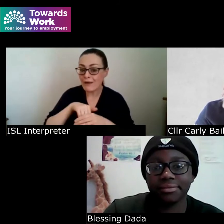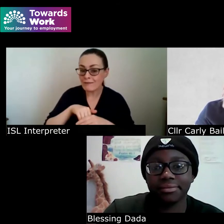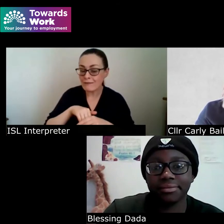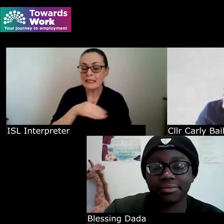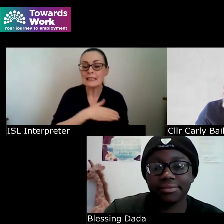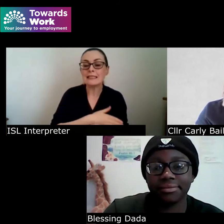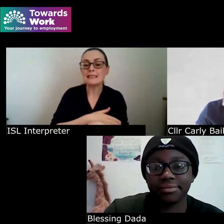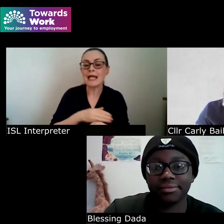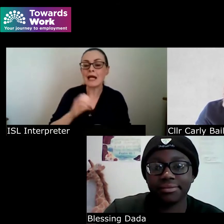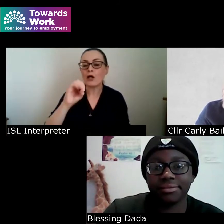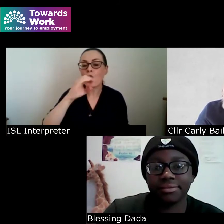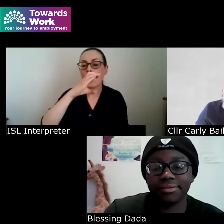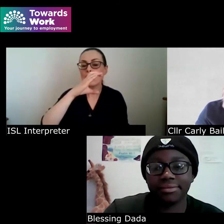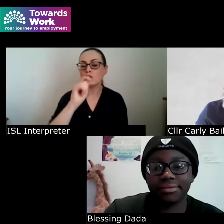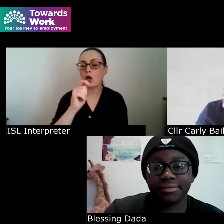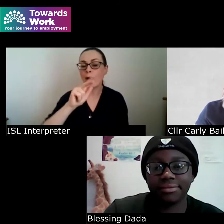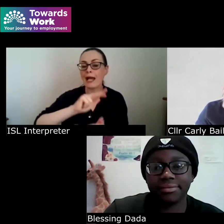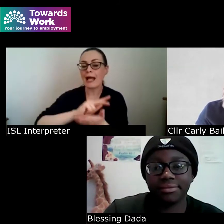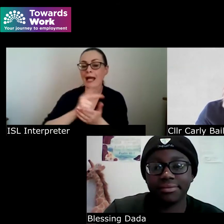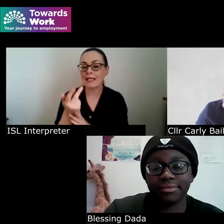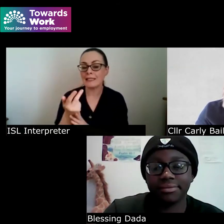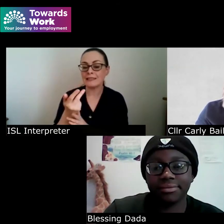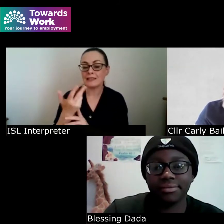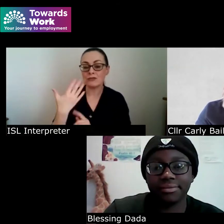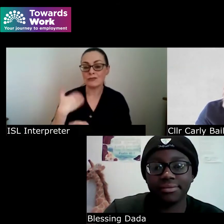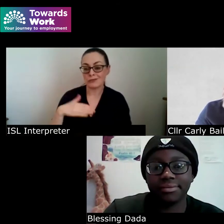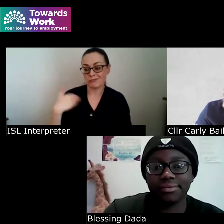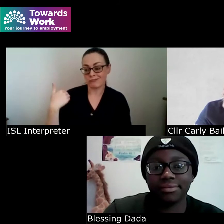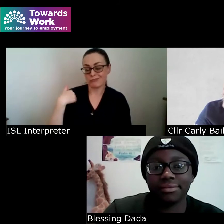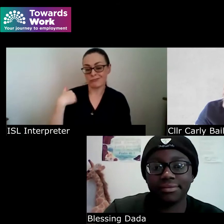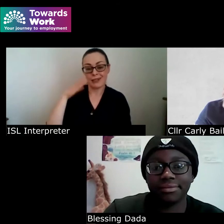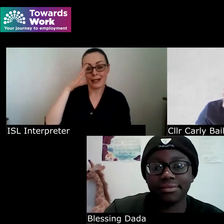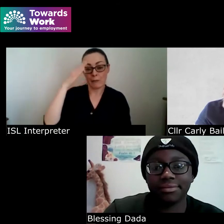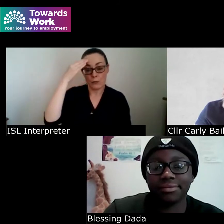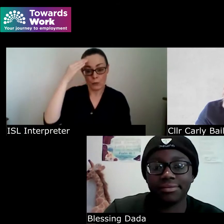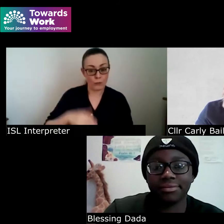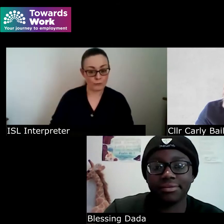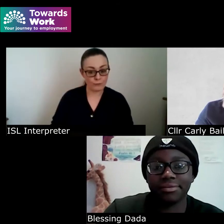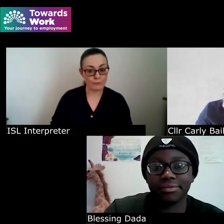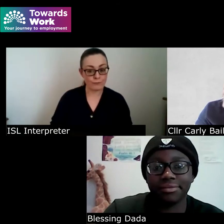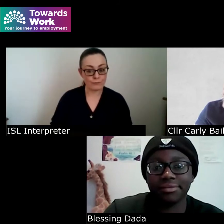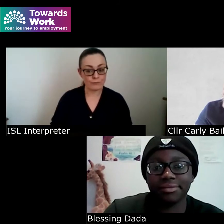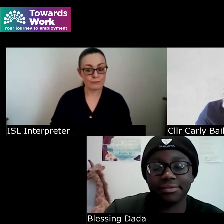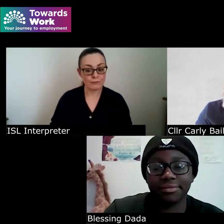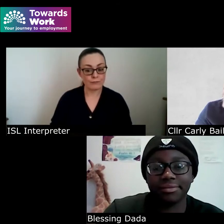the 18th just read it reach out and let me know it will be absolute and absolute my absolute pleasure